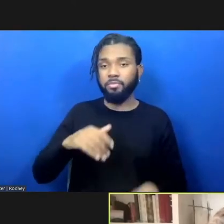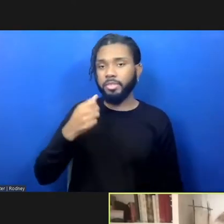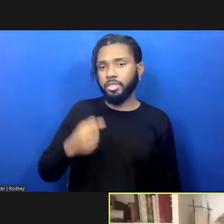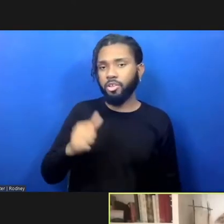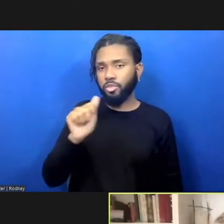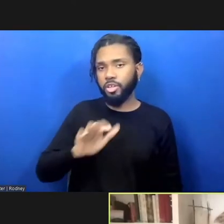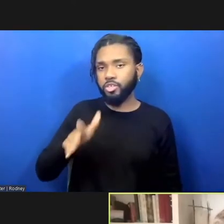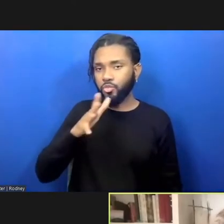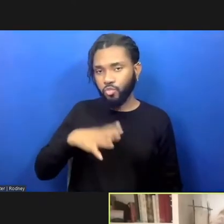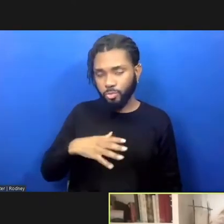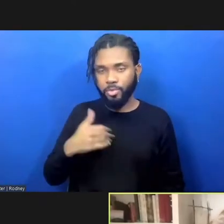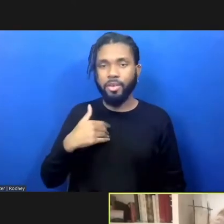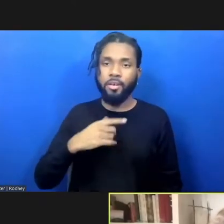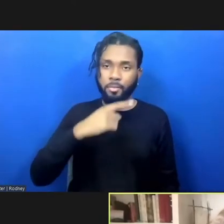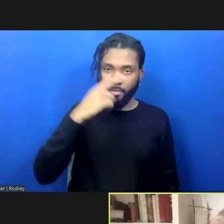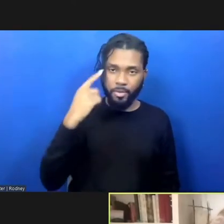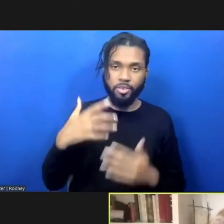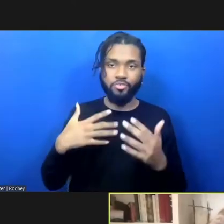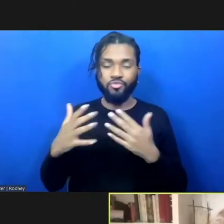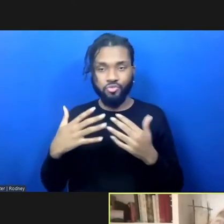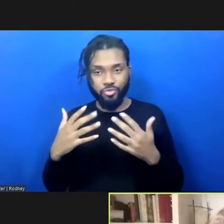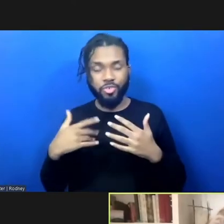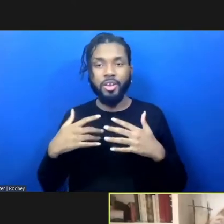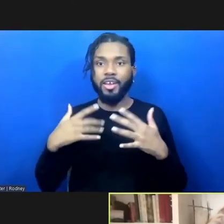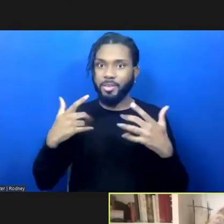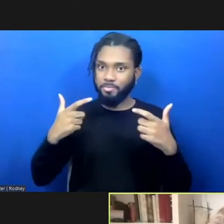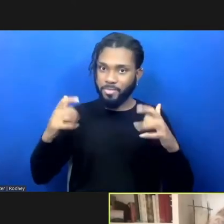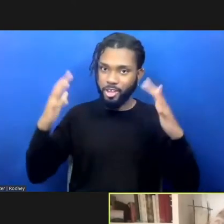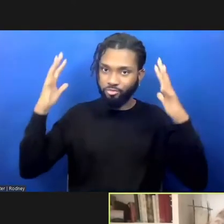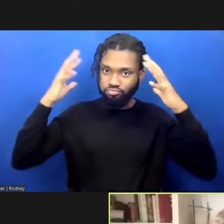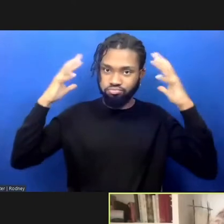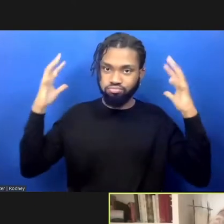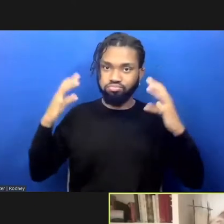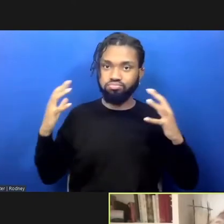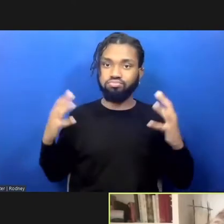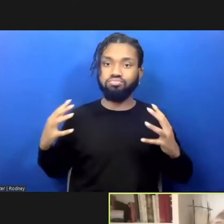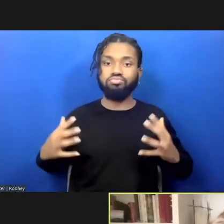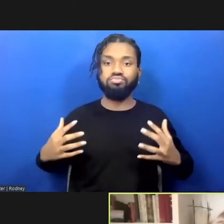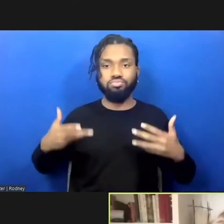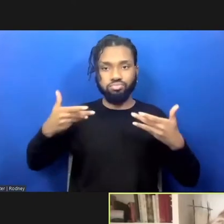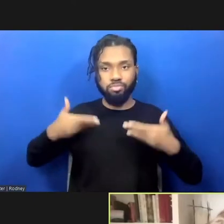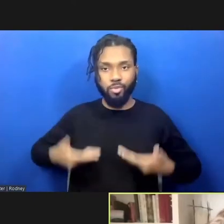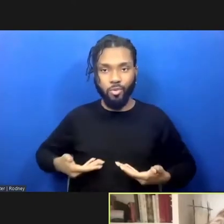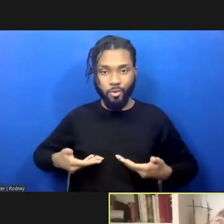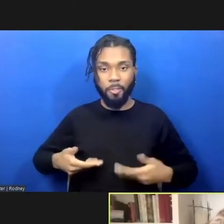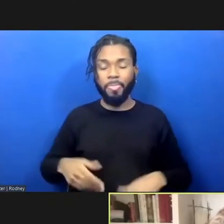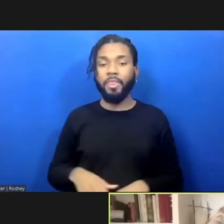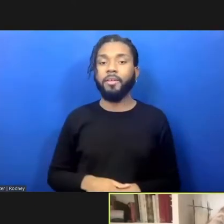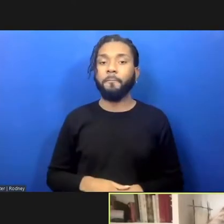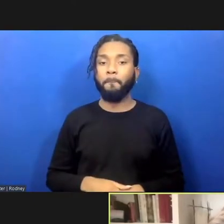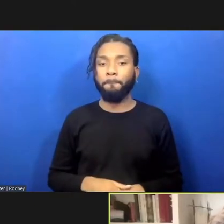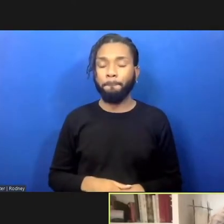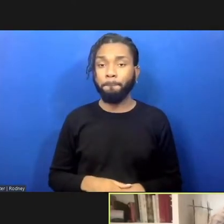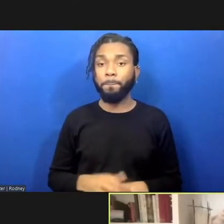salt-and-pepper, very big, wavy hair, that's long, and I'm wearing a